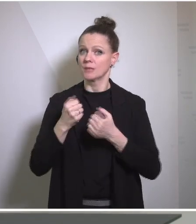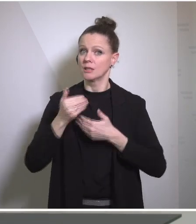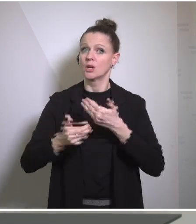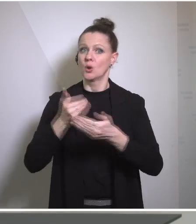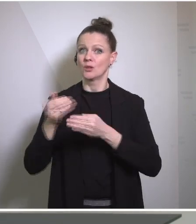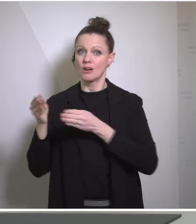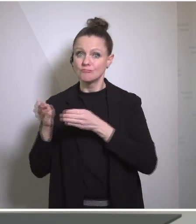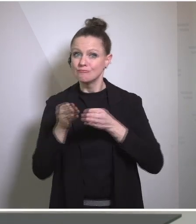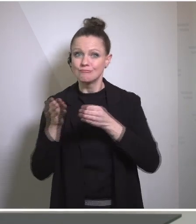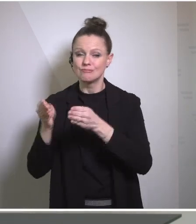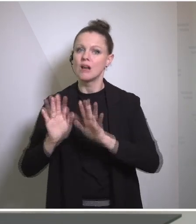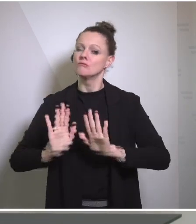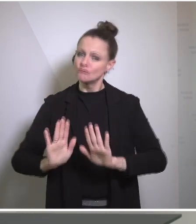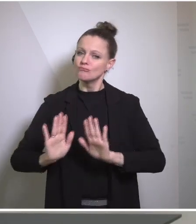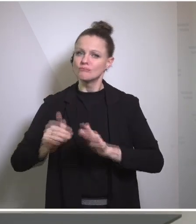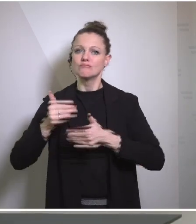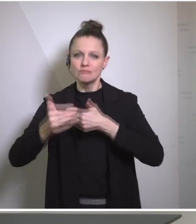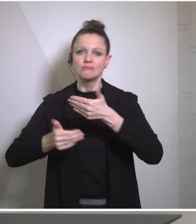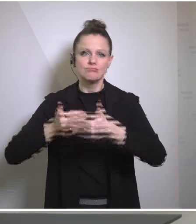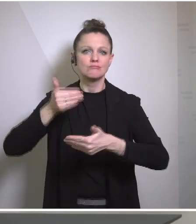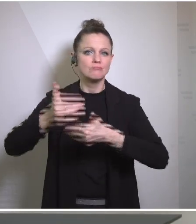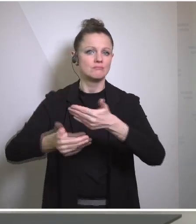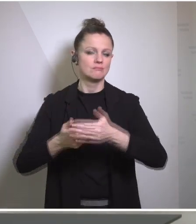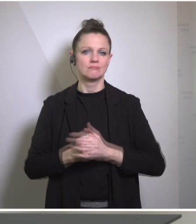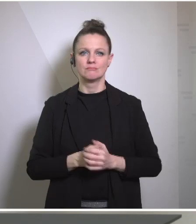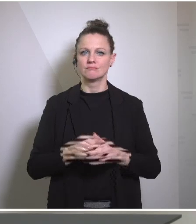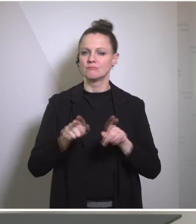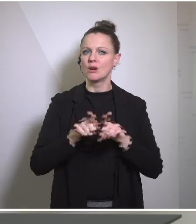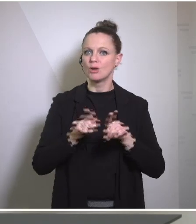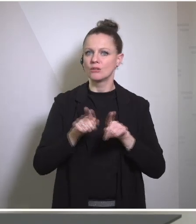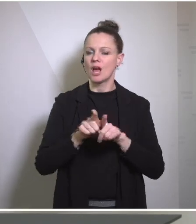to keep tensions low, to inrease coordination, to increase increase transparency with international